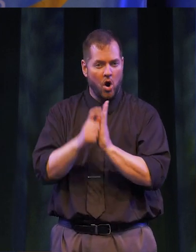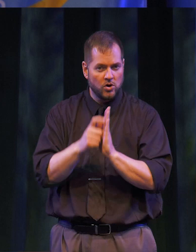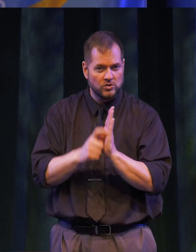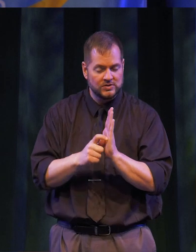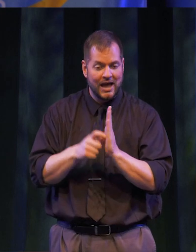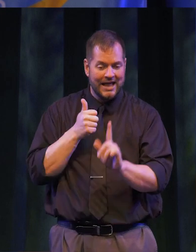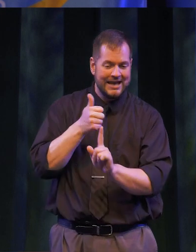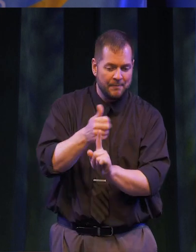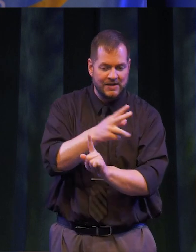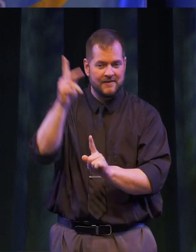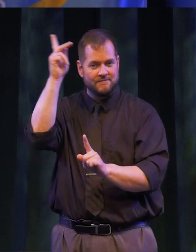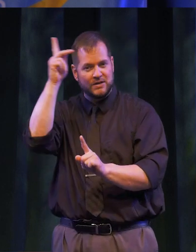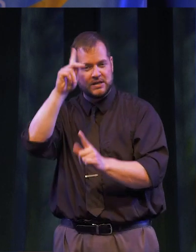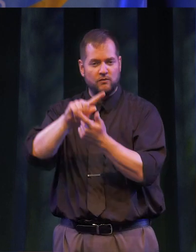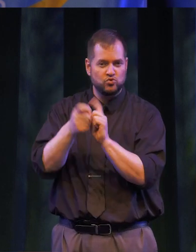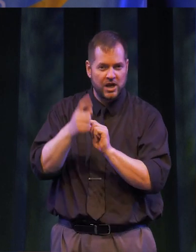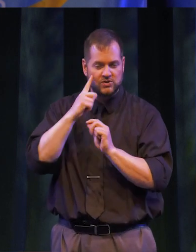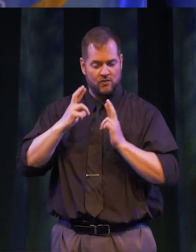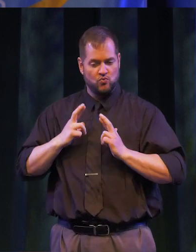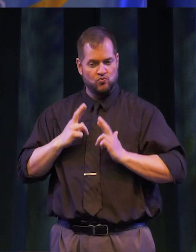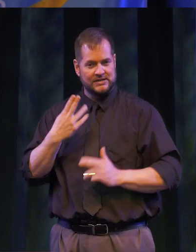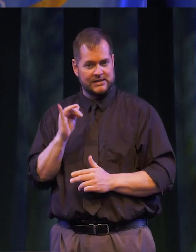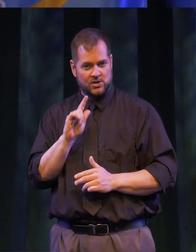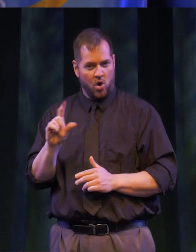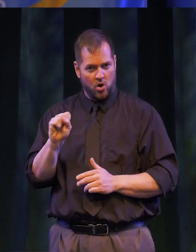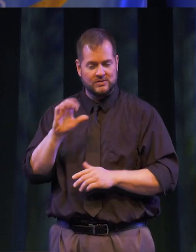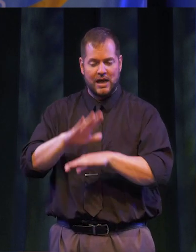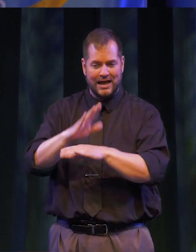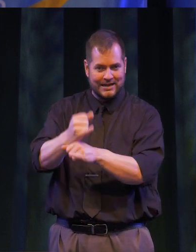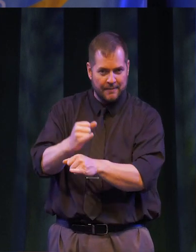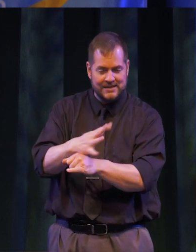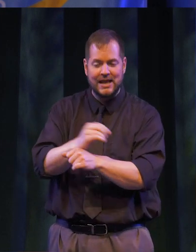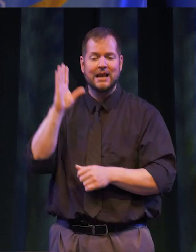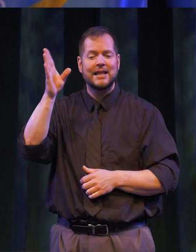IMPACT AND PHILOSOPHICAL CHANGE OF RESIDENCE HALLS ON TWO-YEAR COLLEGE CAMPUSES, AND A